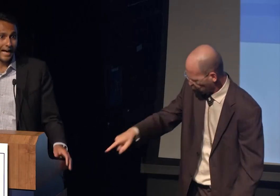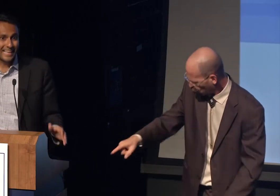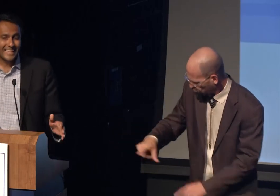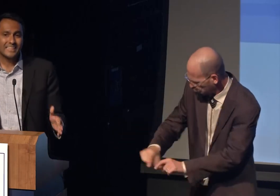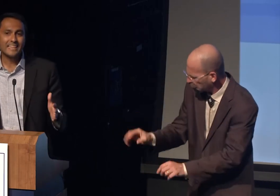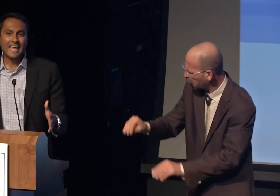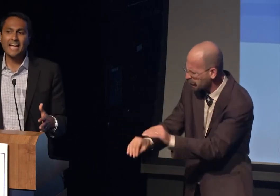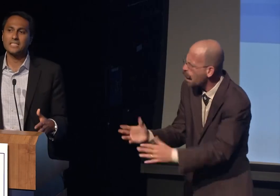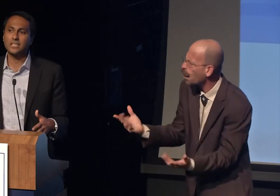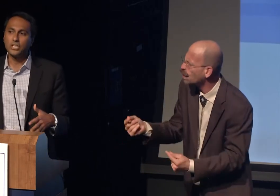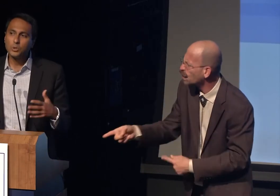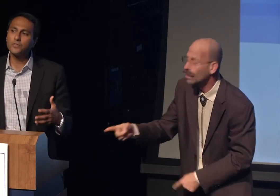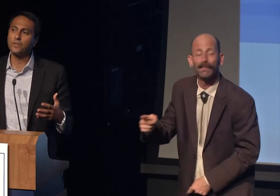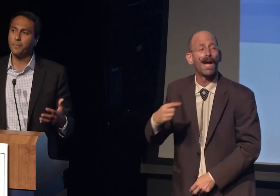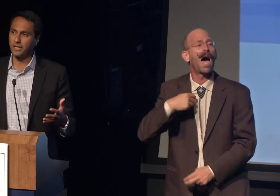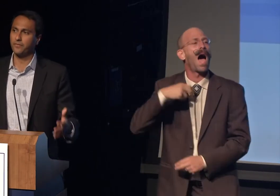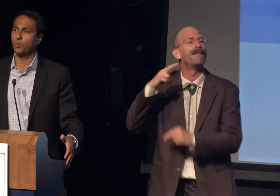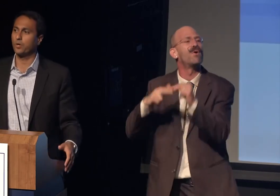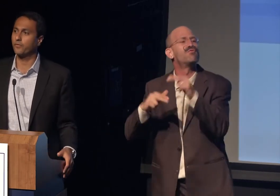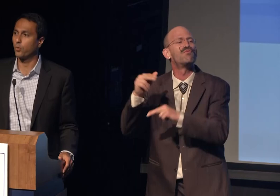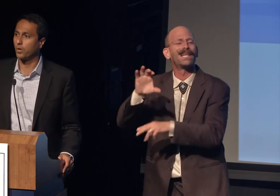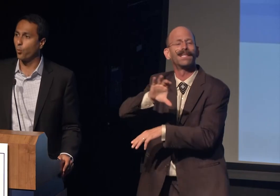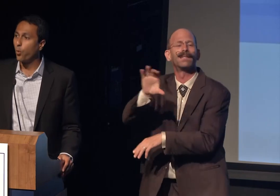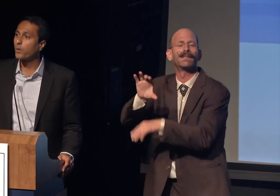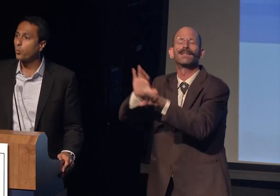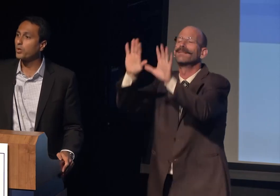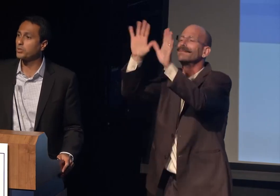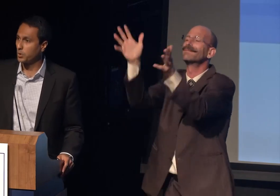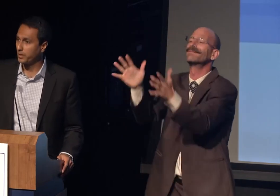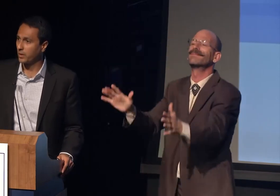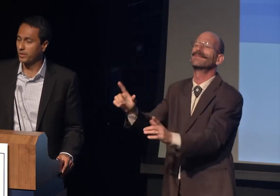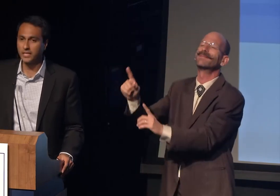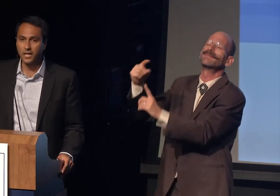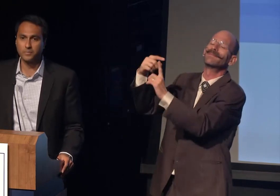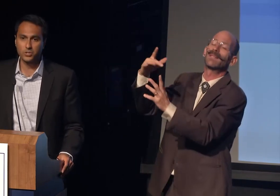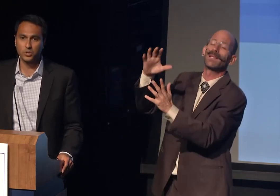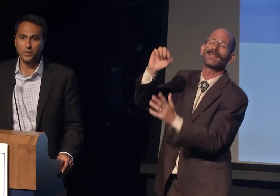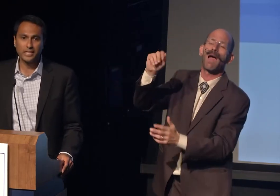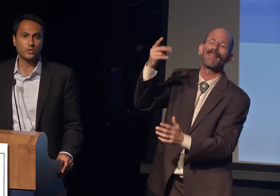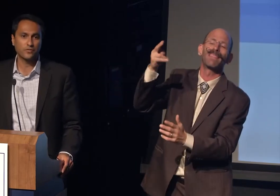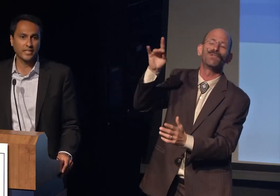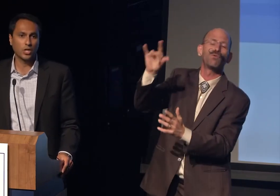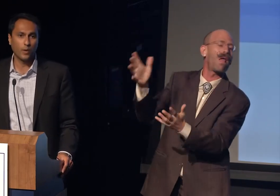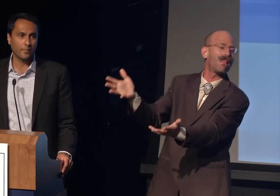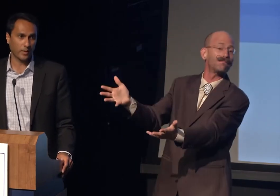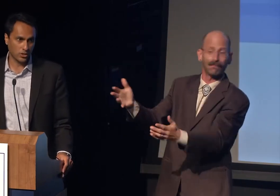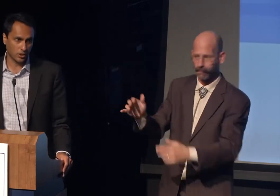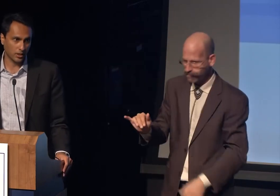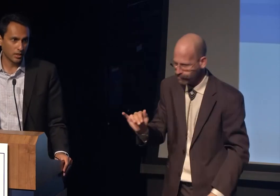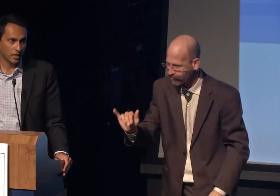I think that's a useful metaphor for what we're doing when it comes to interfaith cooperation.